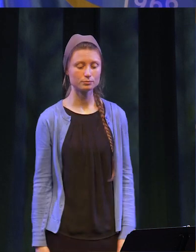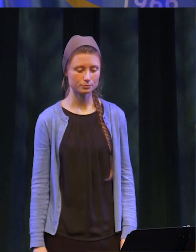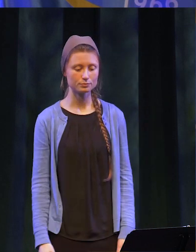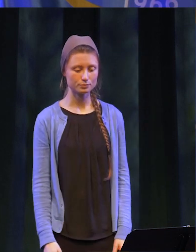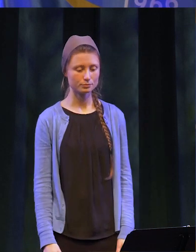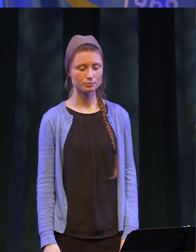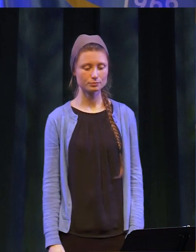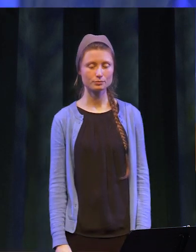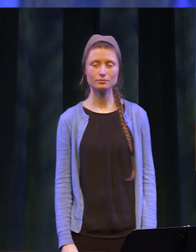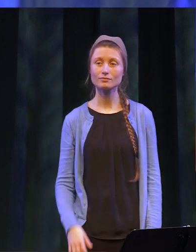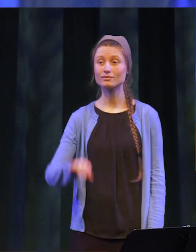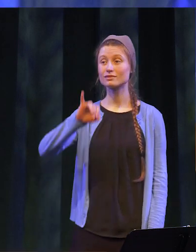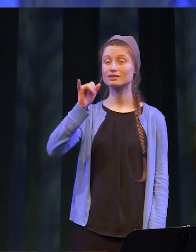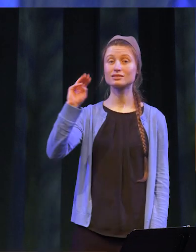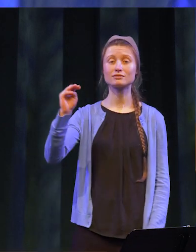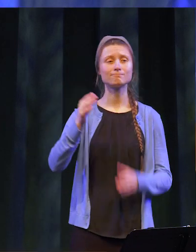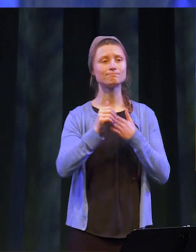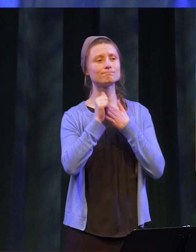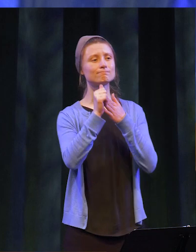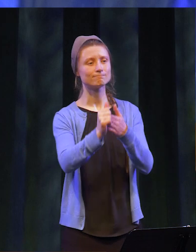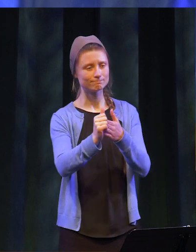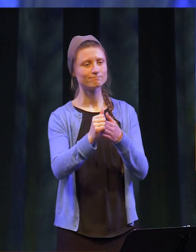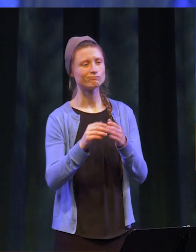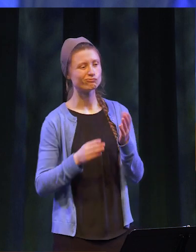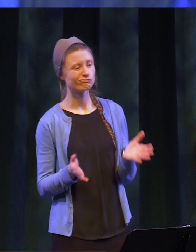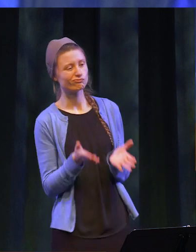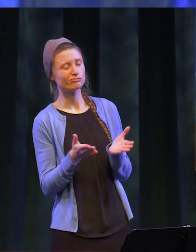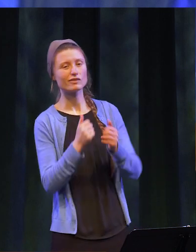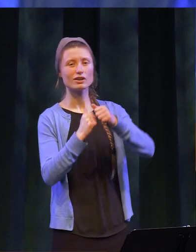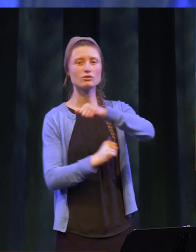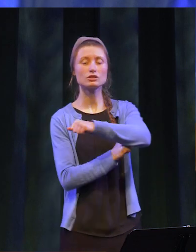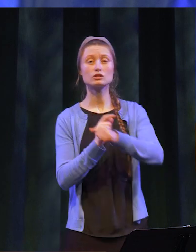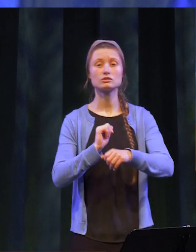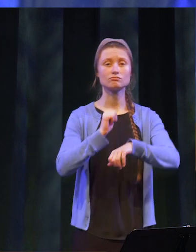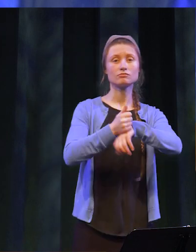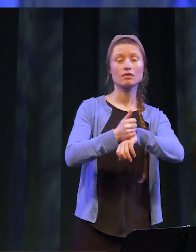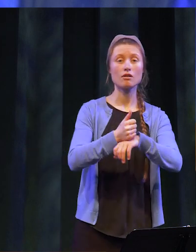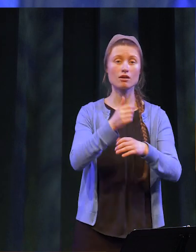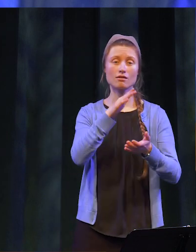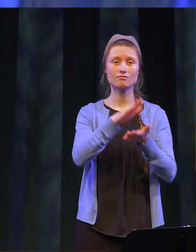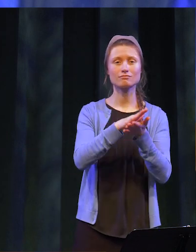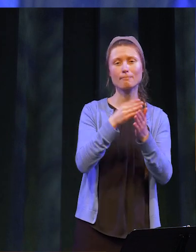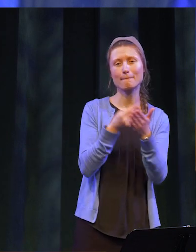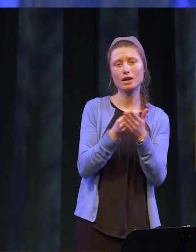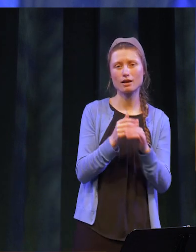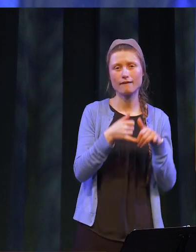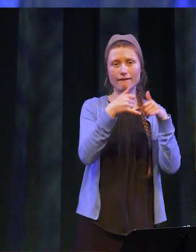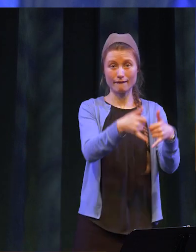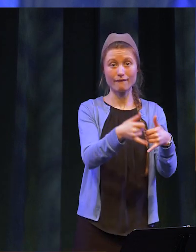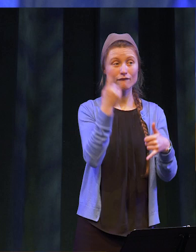1992. Under Jim’s leadership, the Foundation began a scholarship program that today provides